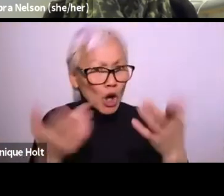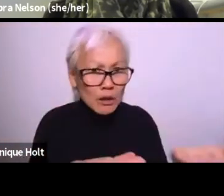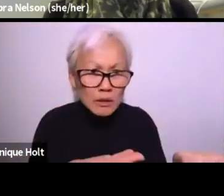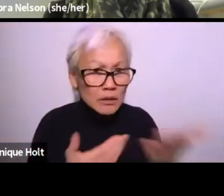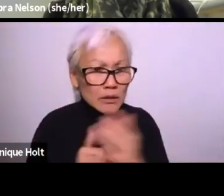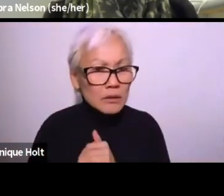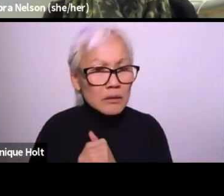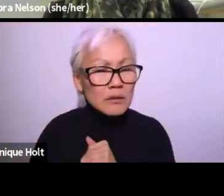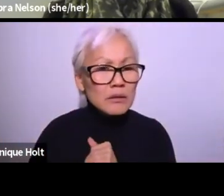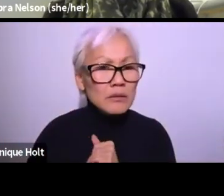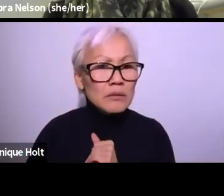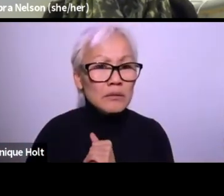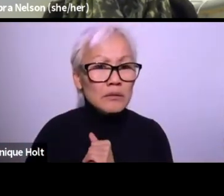how does that work for you?